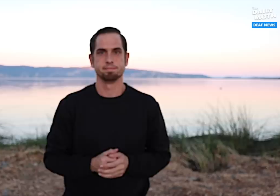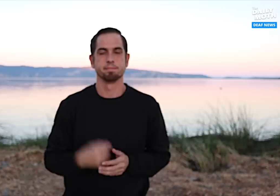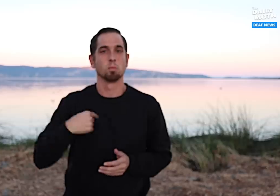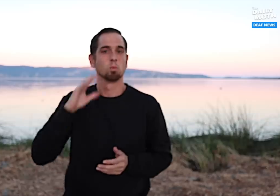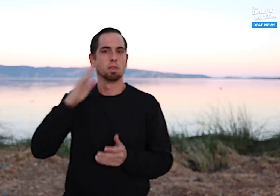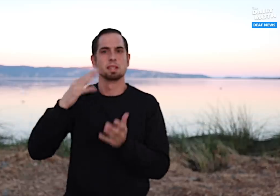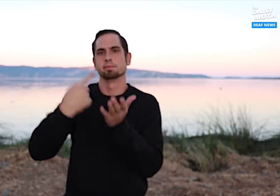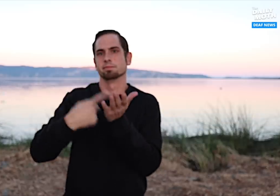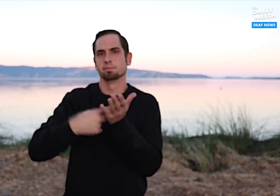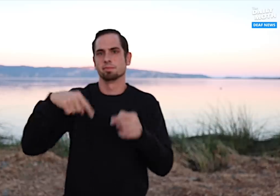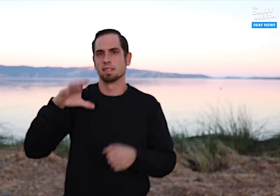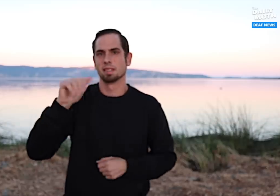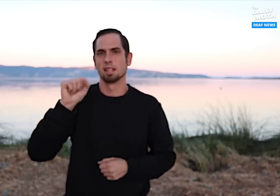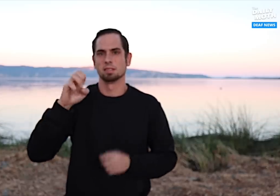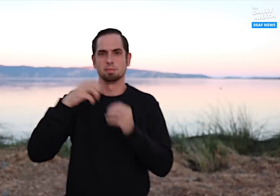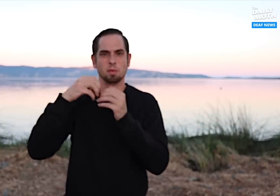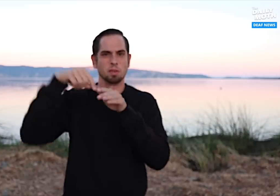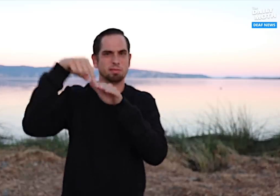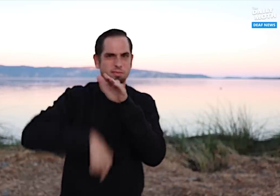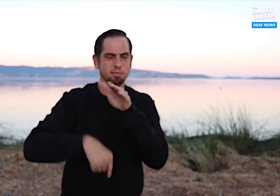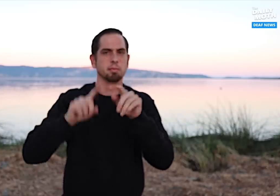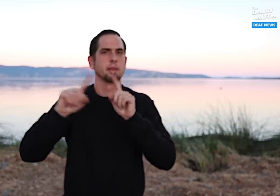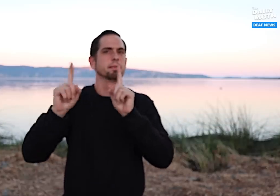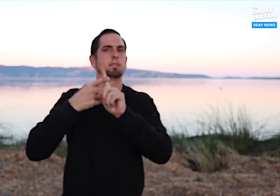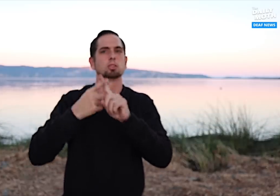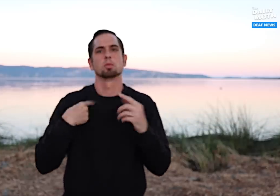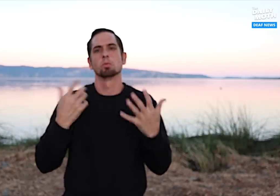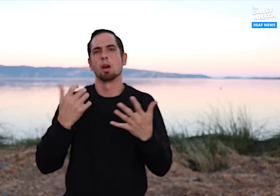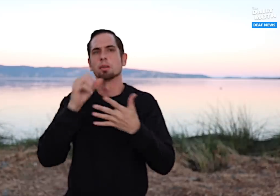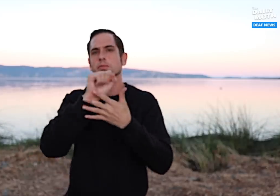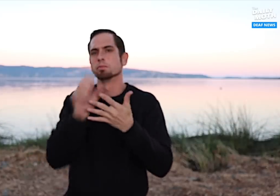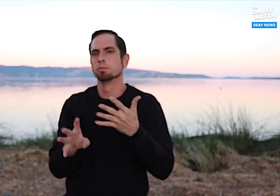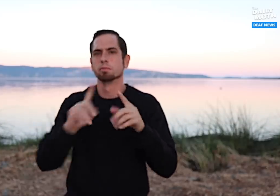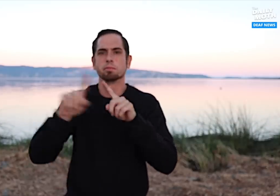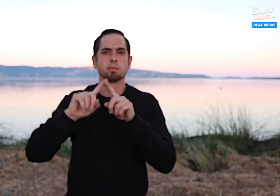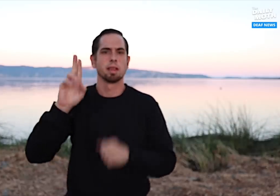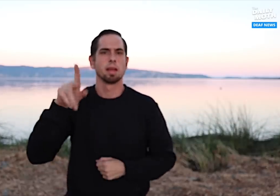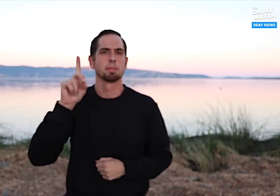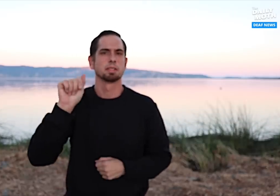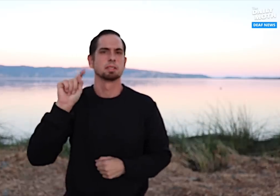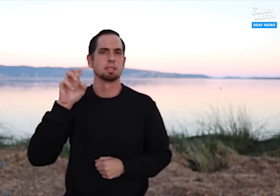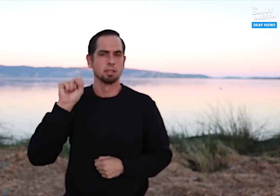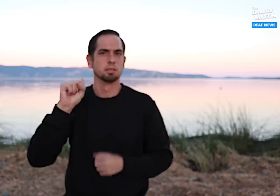I will discuss the case more in detail later, but I want to give you several updates on both